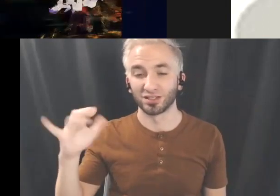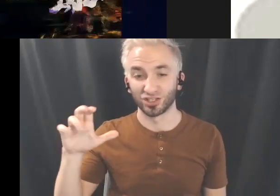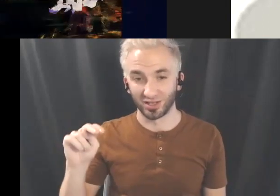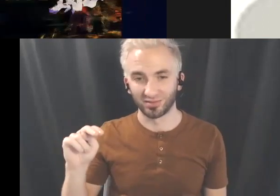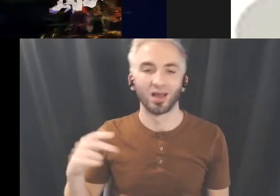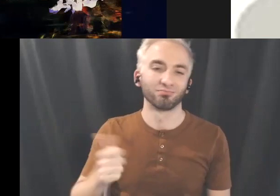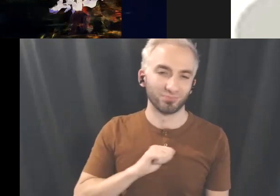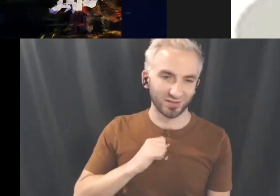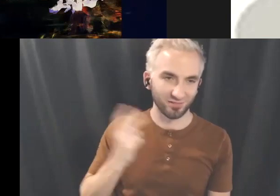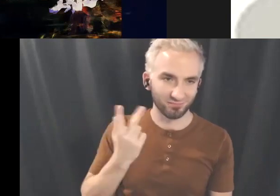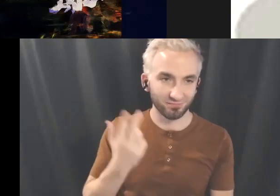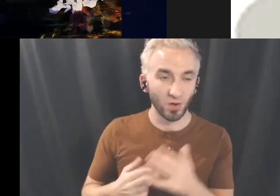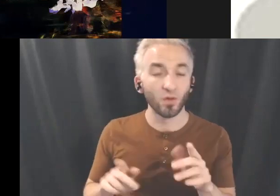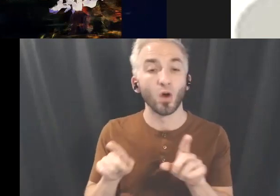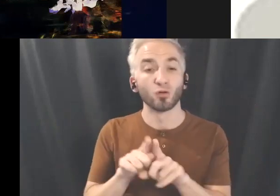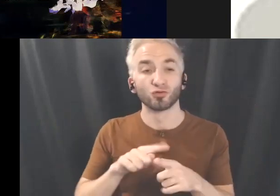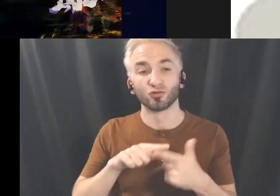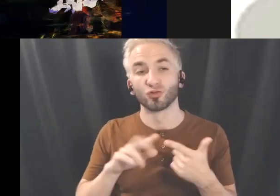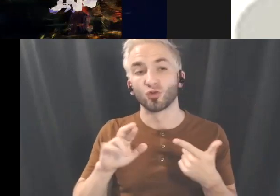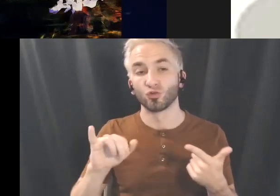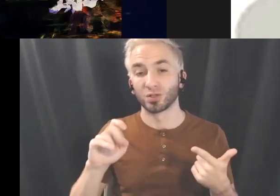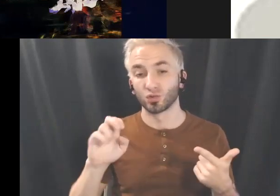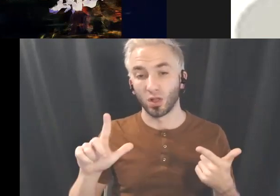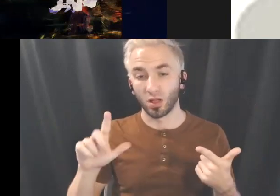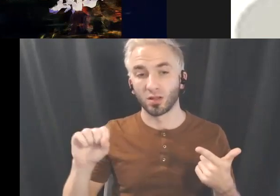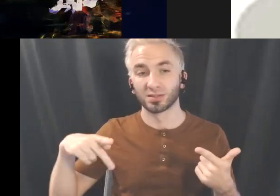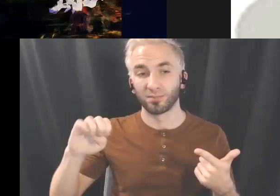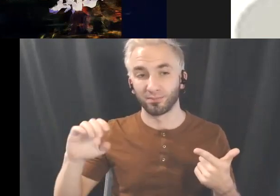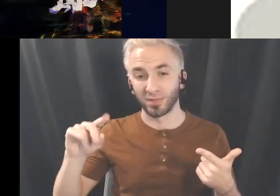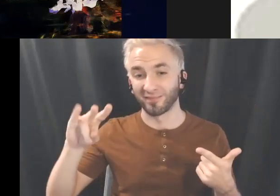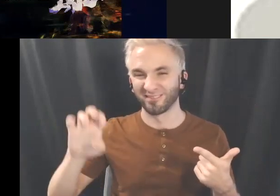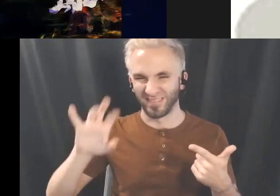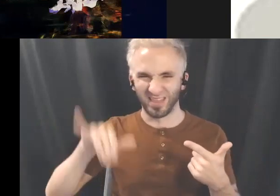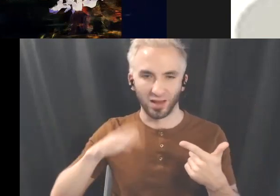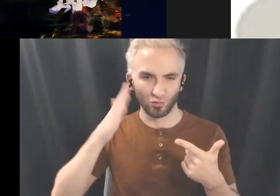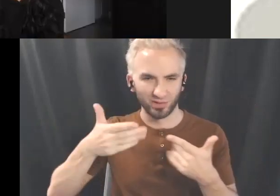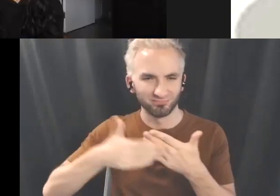I also am working on Ritual Spective which is this project today that you will be seeing some excerpts of our research so far.